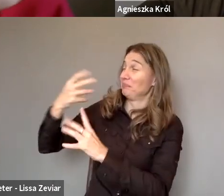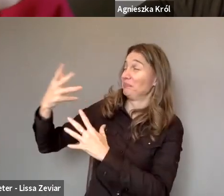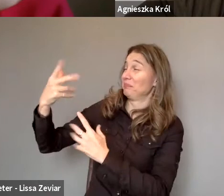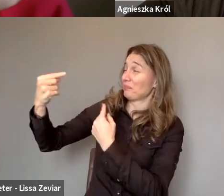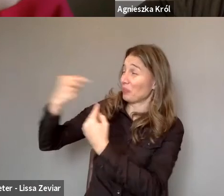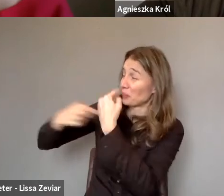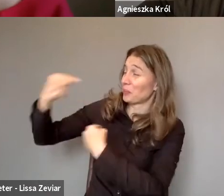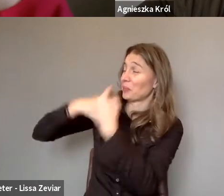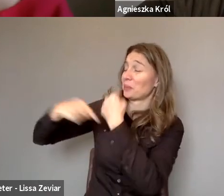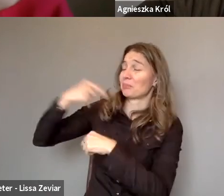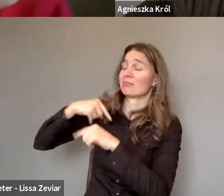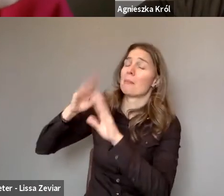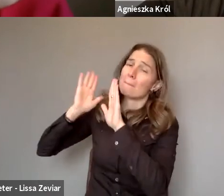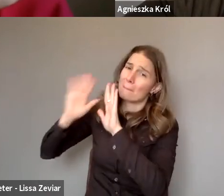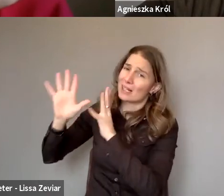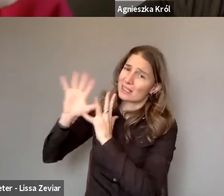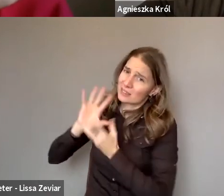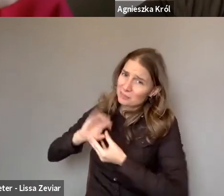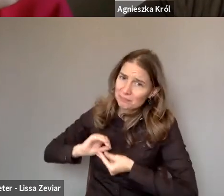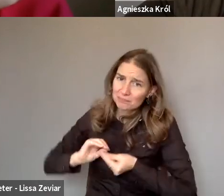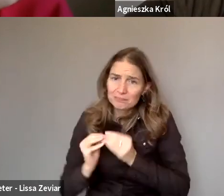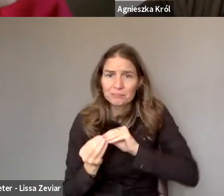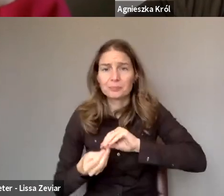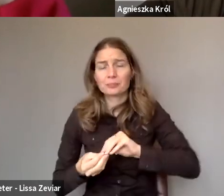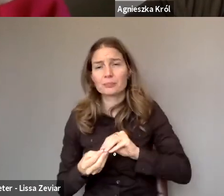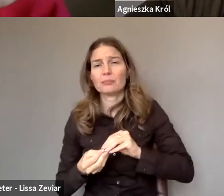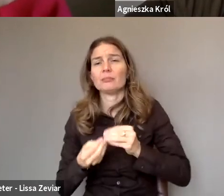and learn to recognize and respond to violence.